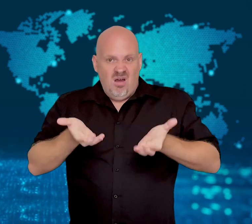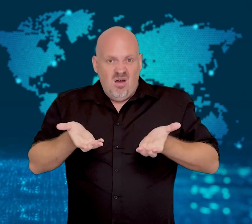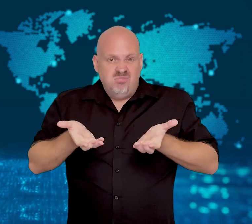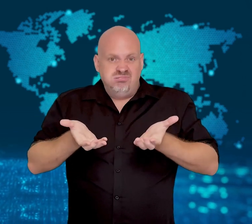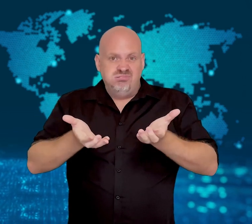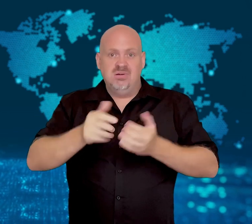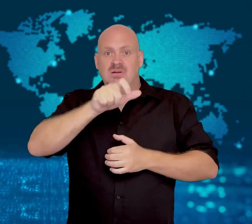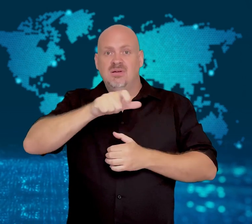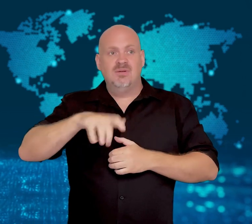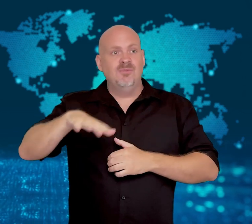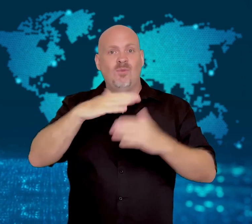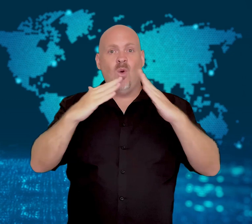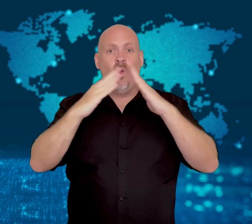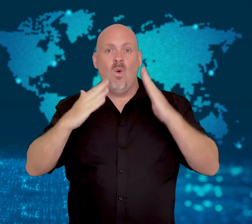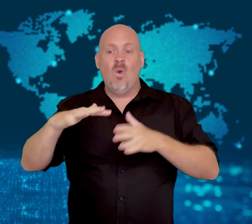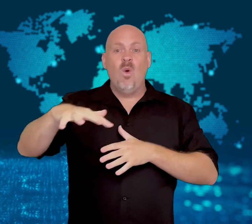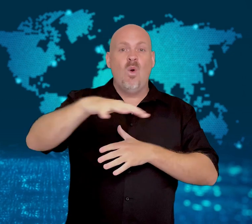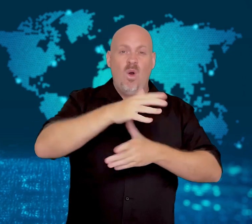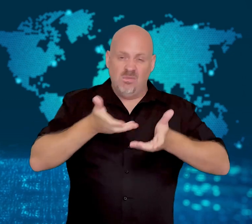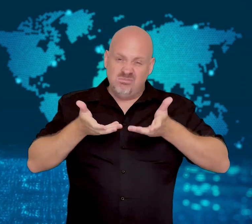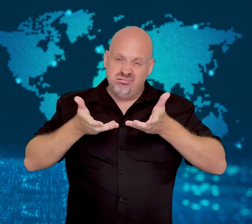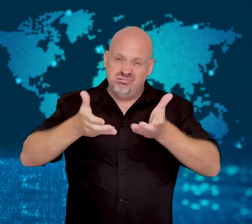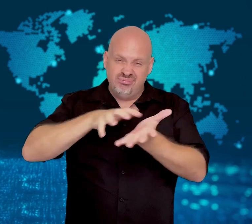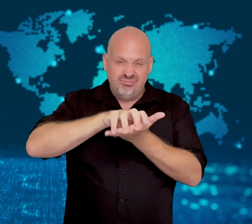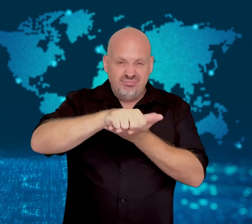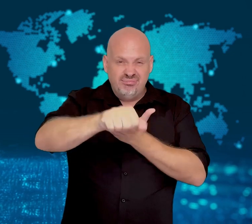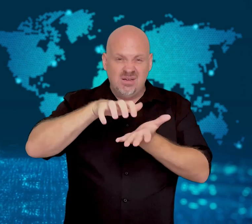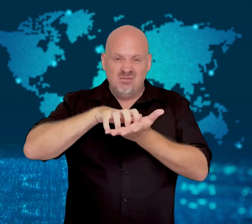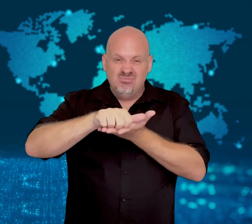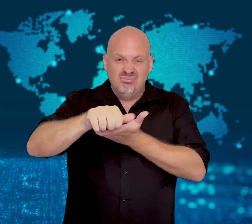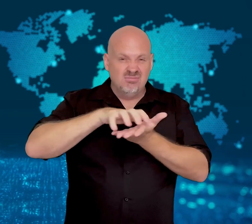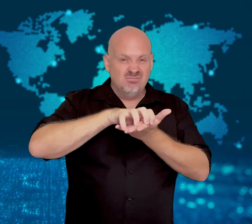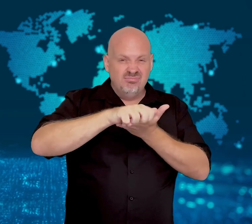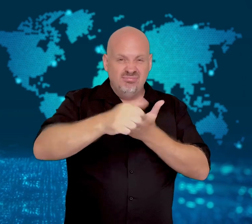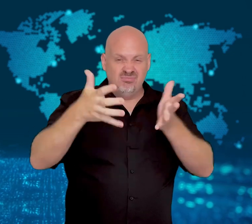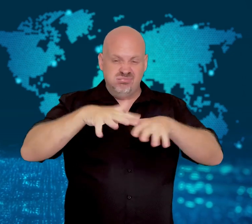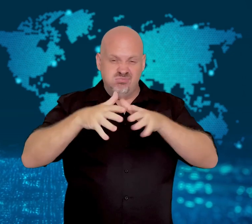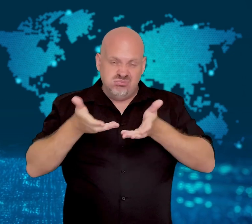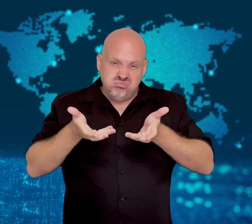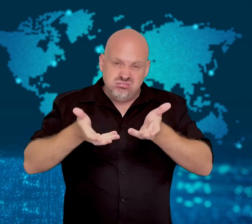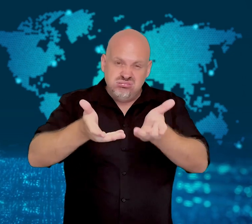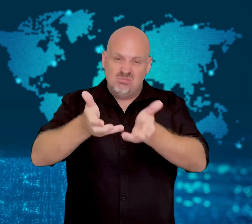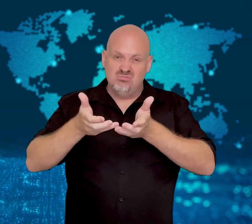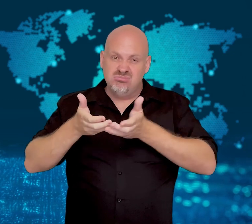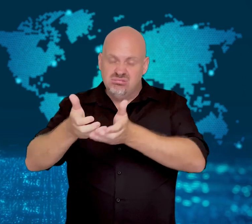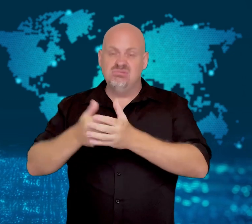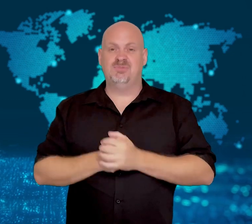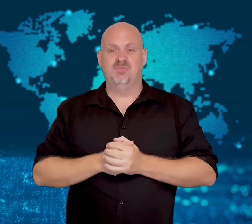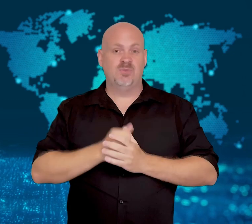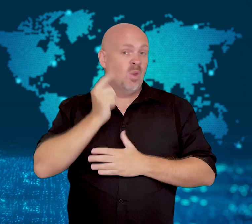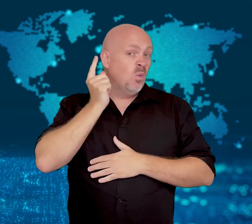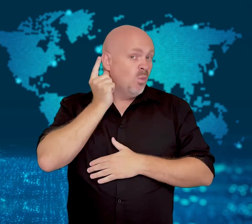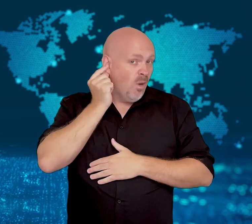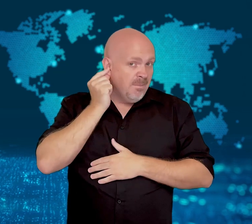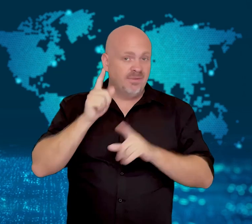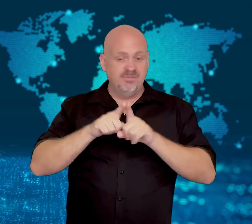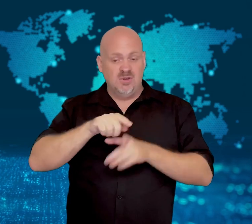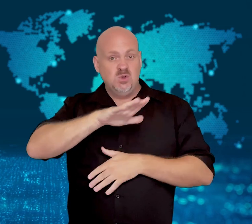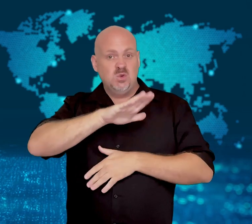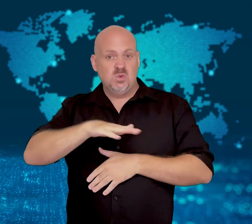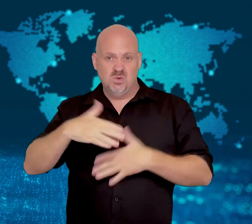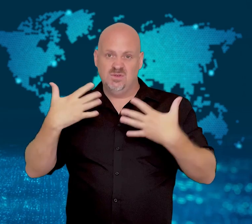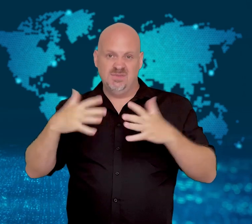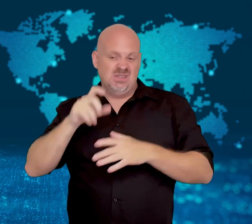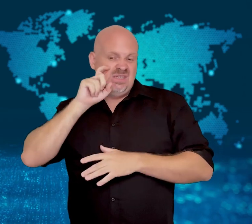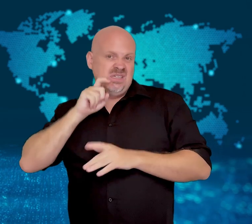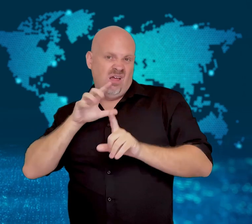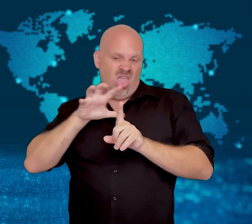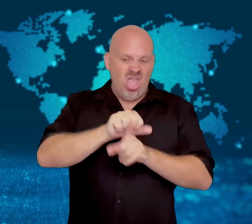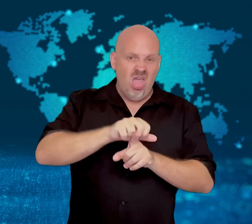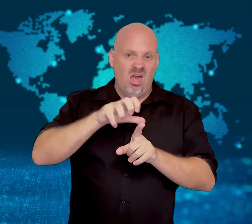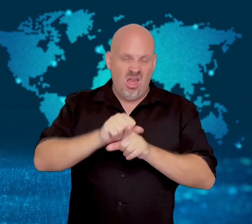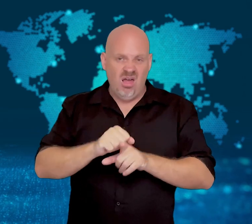The gangs are using bulldozers to demolish entire neighborhood homes.